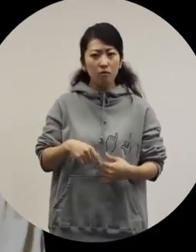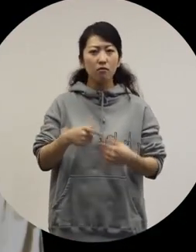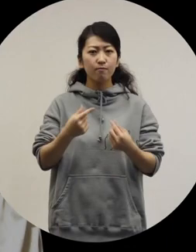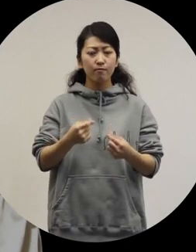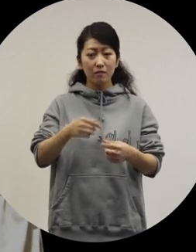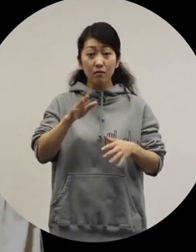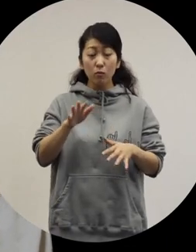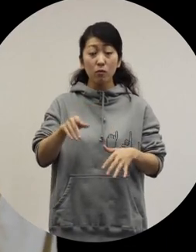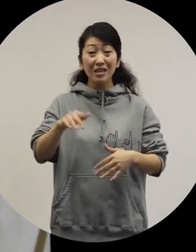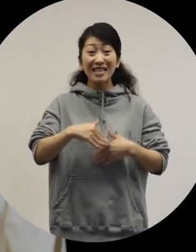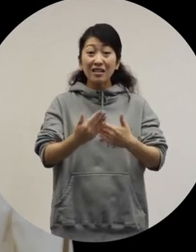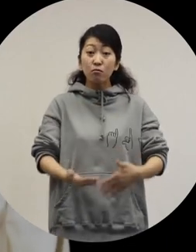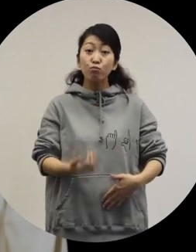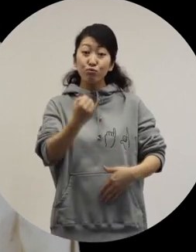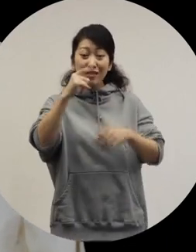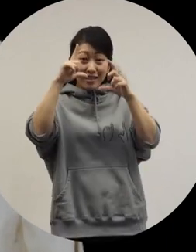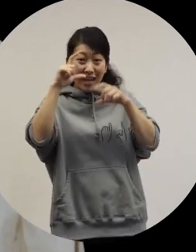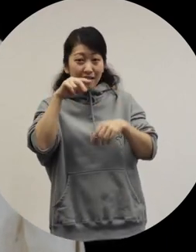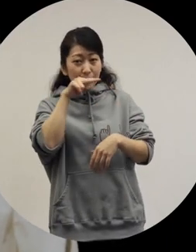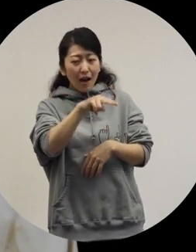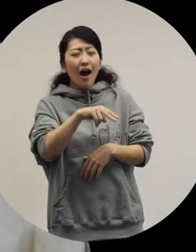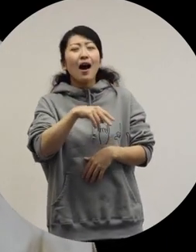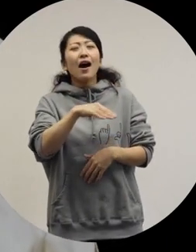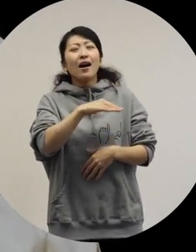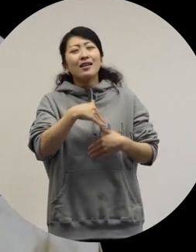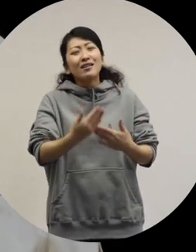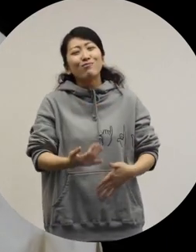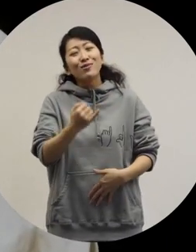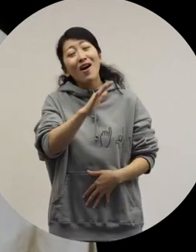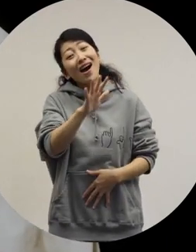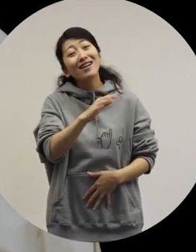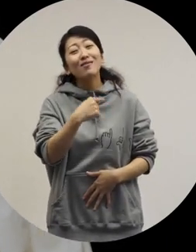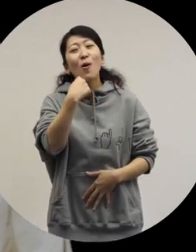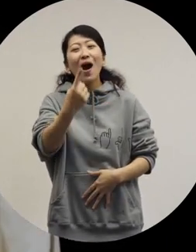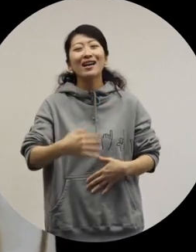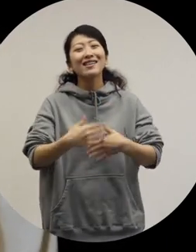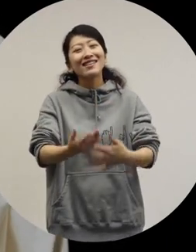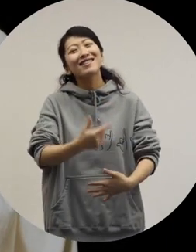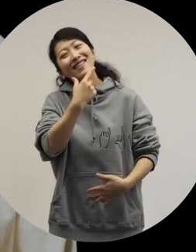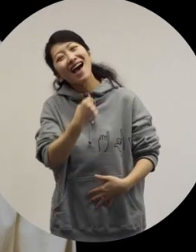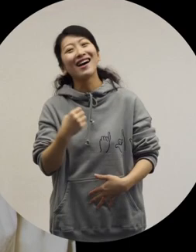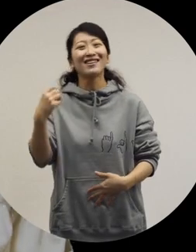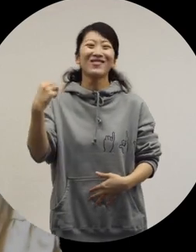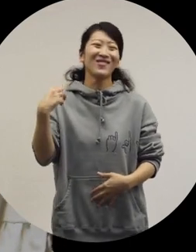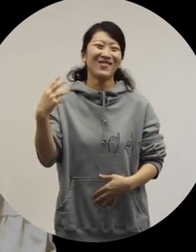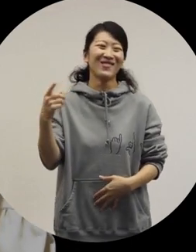Even now, when she looks at photos of pregnant women, she says "Pregnant women are cute. I want to be pregnant again." She says so.